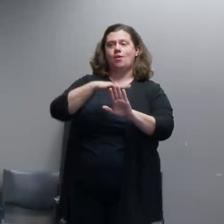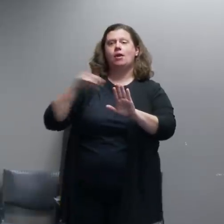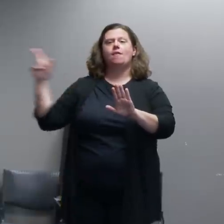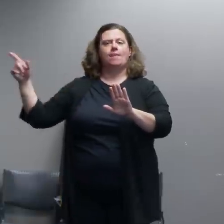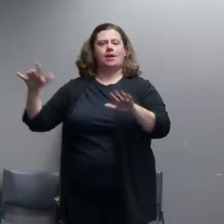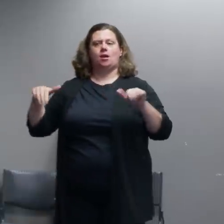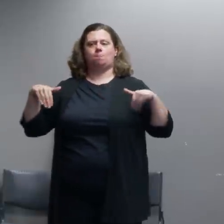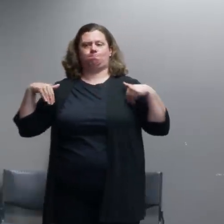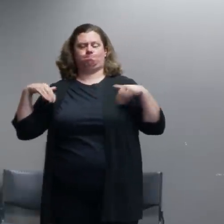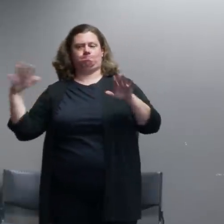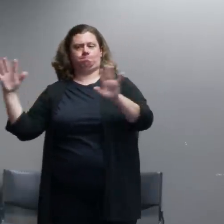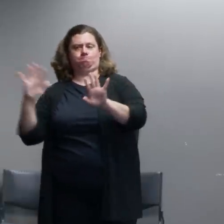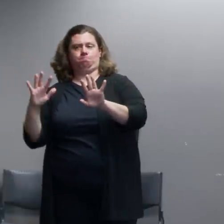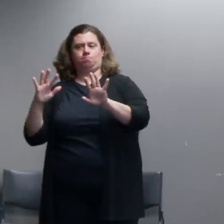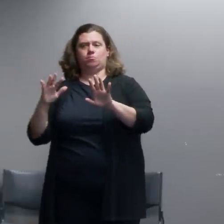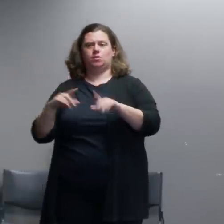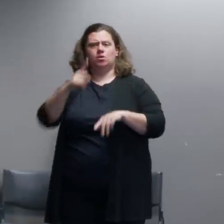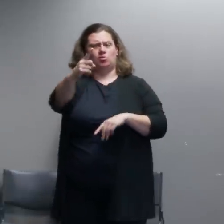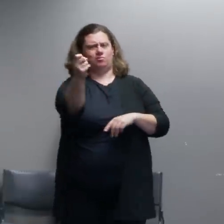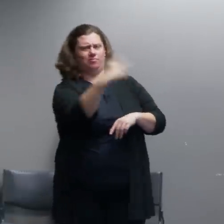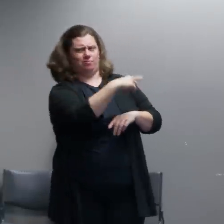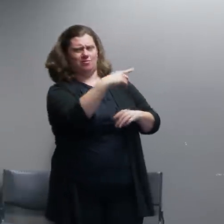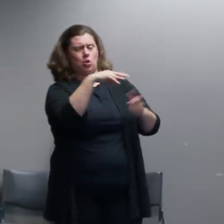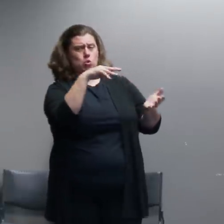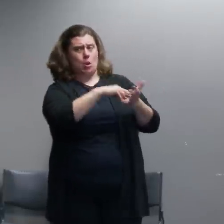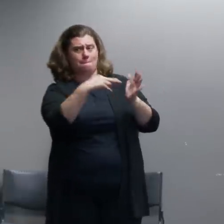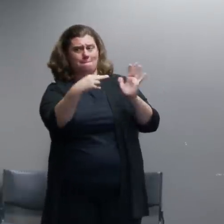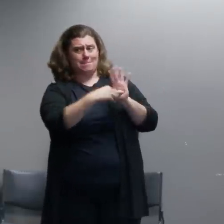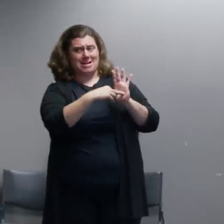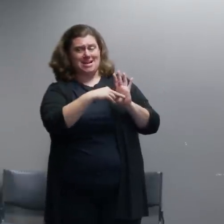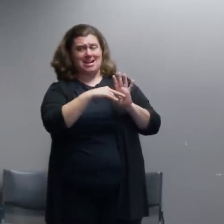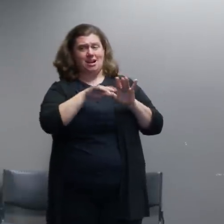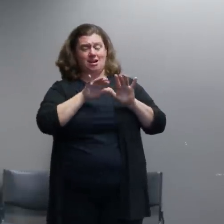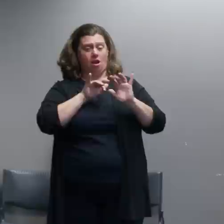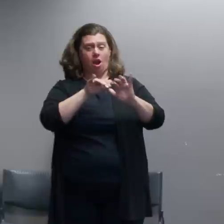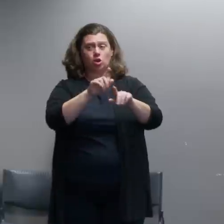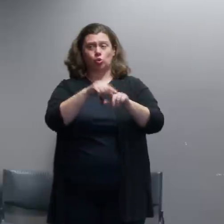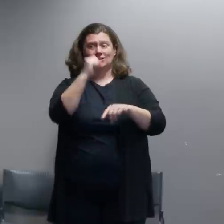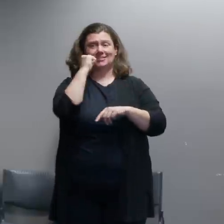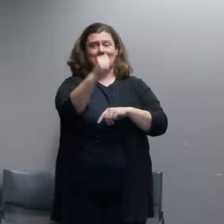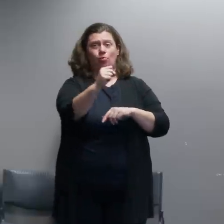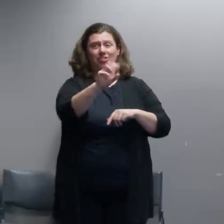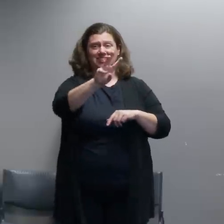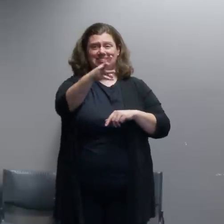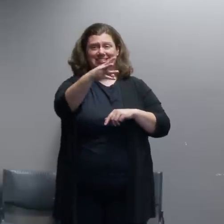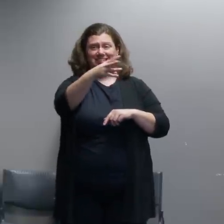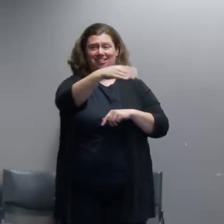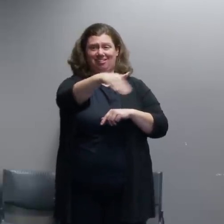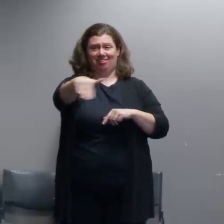Q: So they cleared with PPB all the way up to I believe Southwest Sixth, and so you're saying that like on one line with PPB